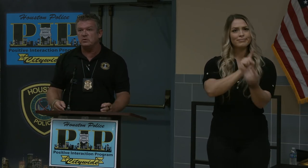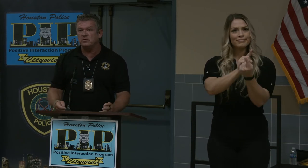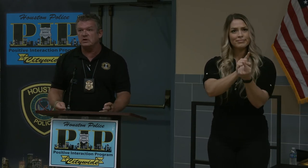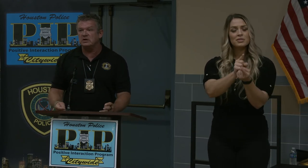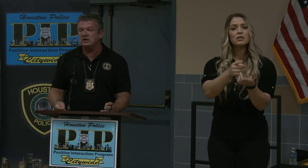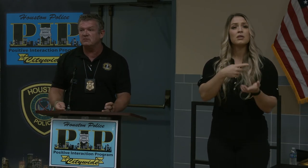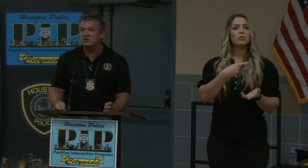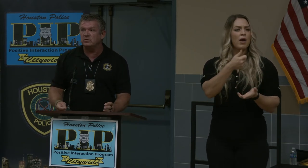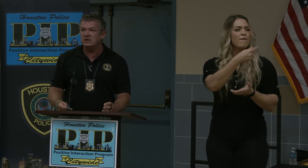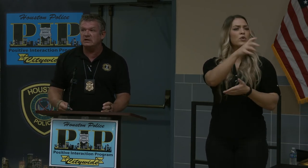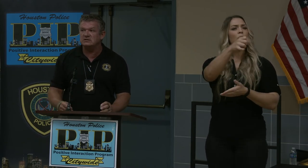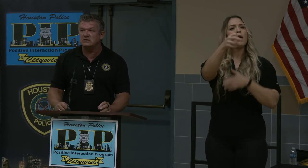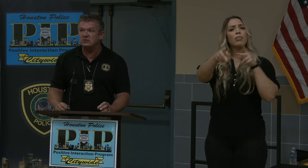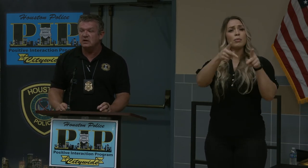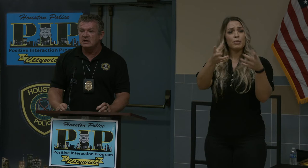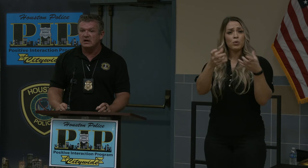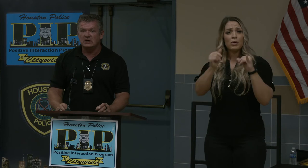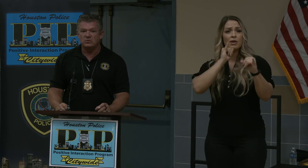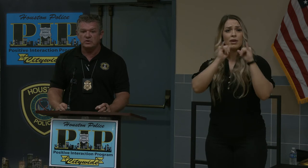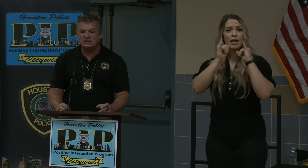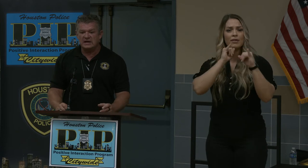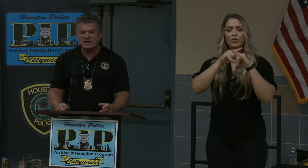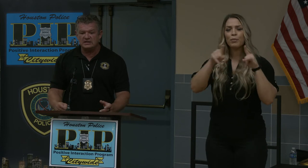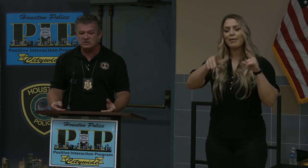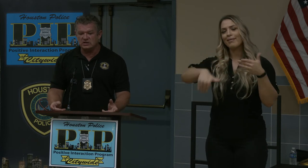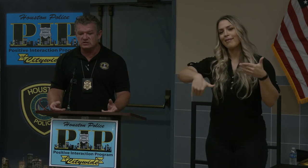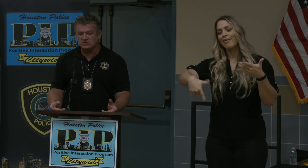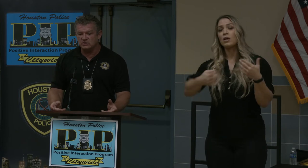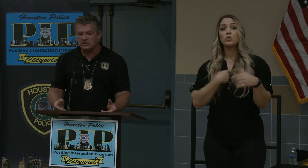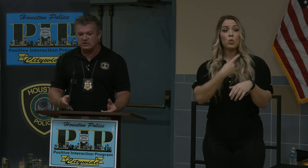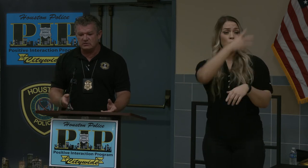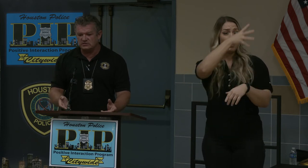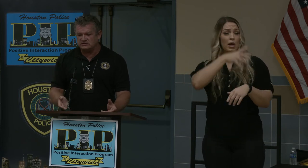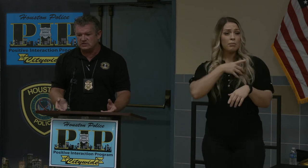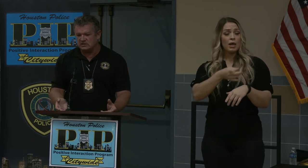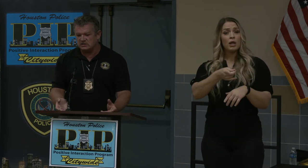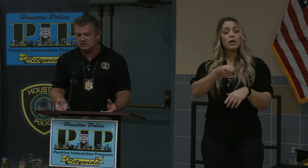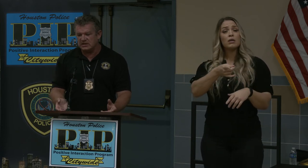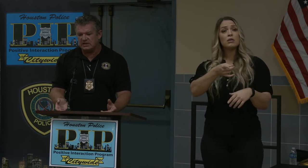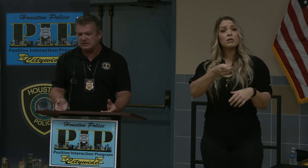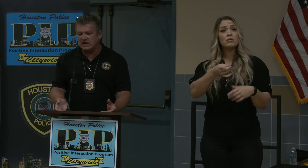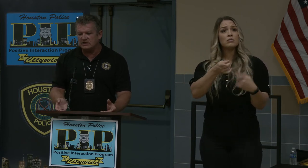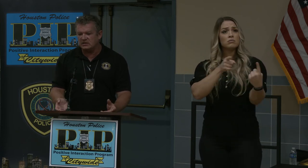were going to interview we didn't get to. One guy I talked to, they had gotten here